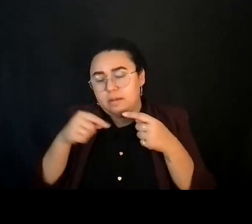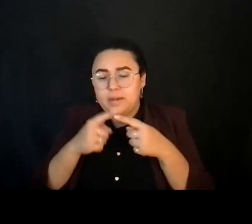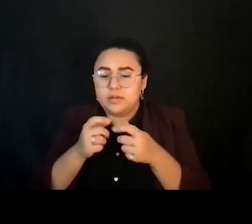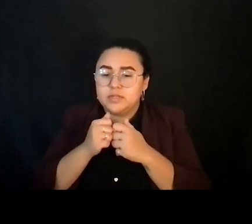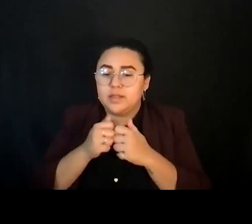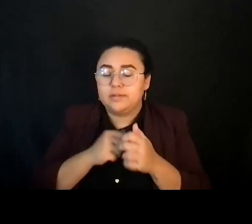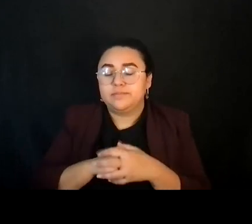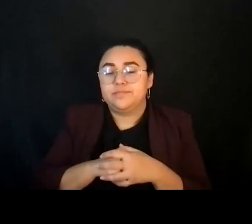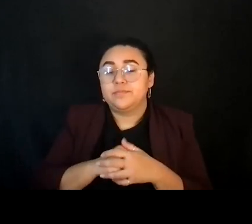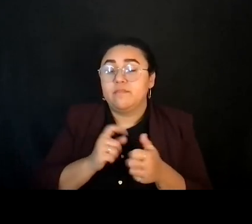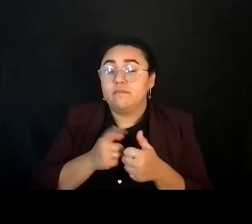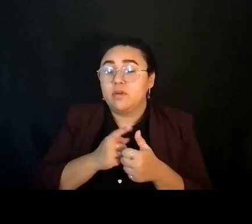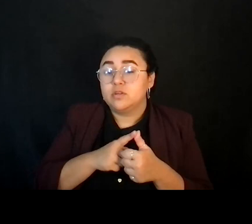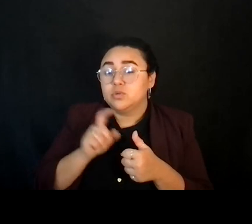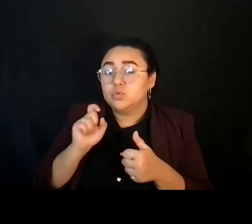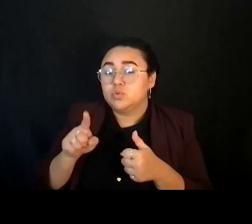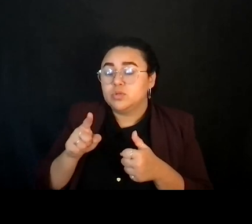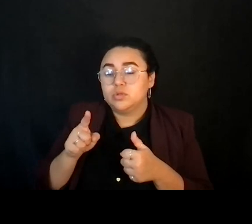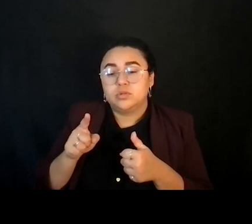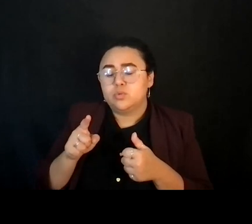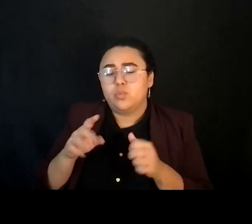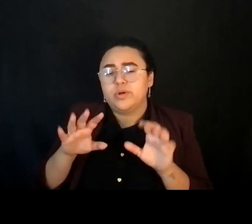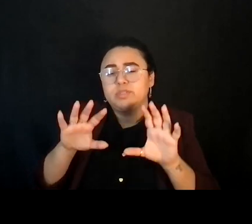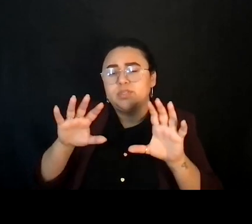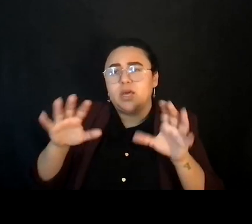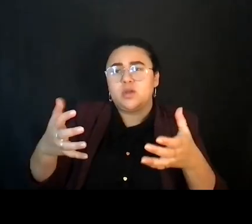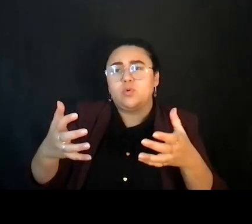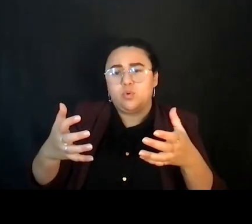So the first one is what is one collective question that your group has?